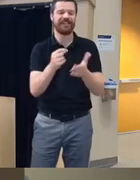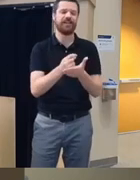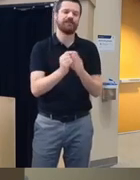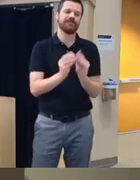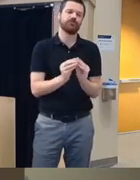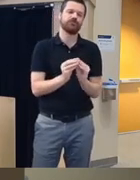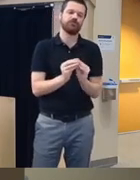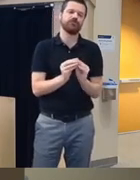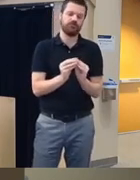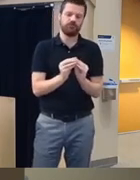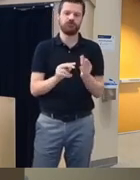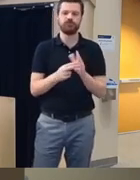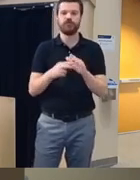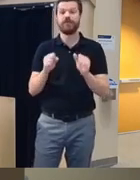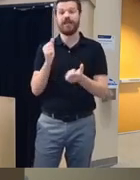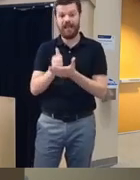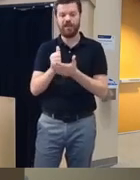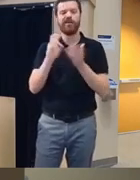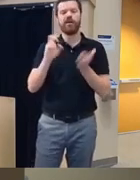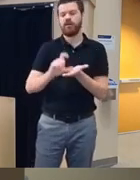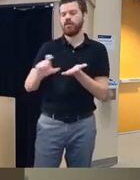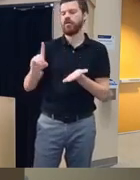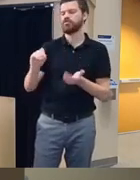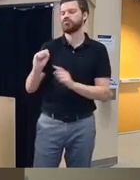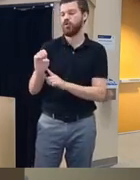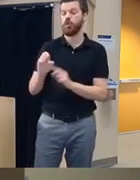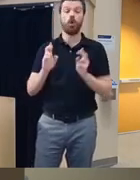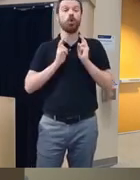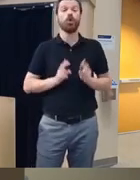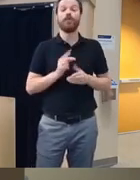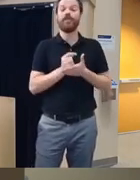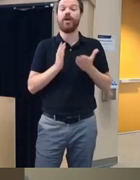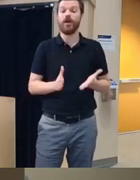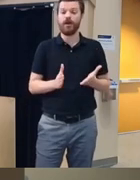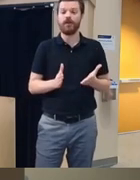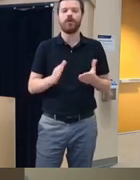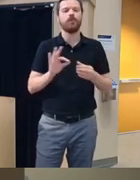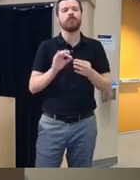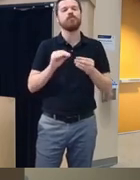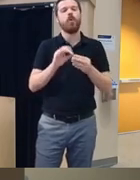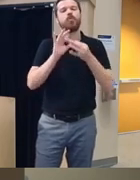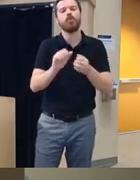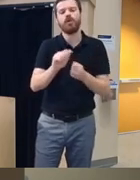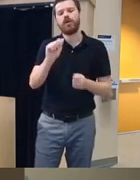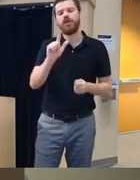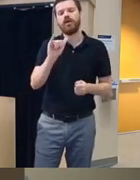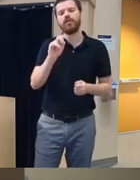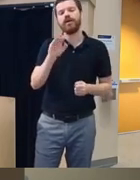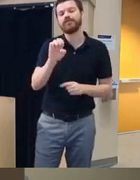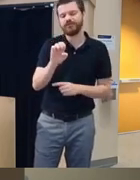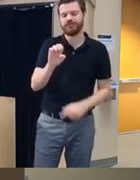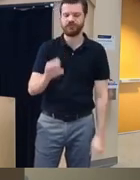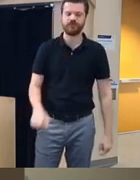can help get them the dose and the human therapist can attend more to the alliance and also um you